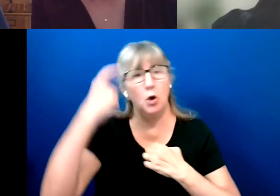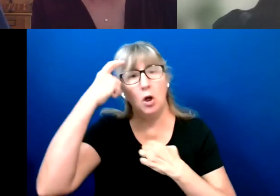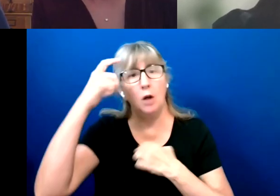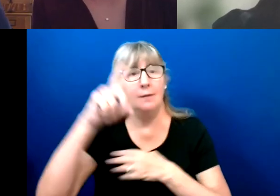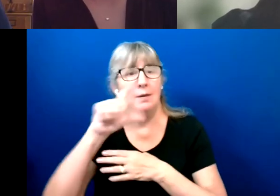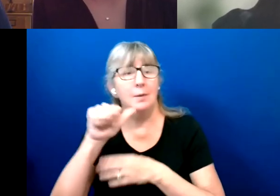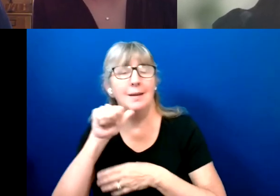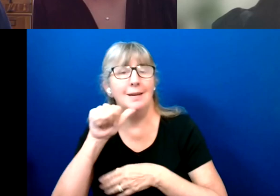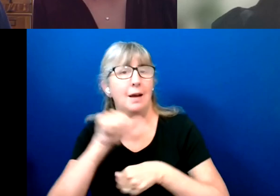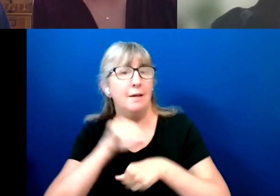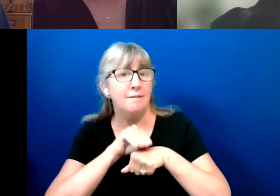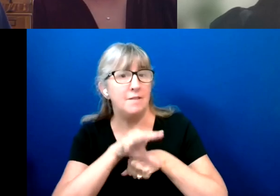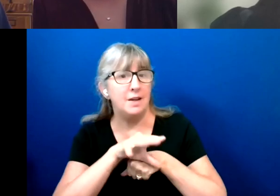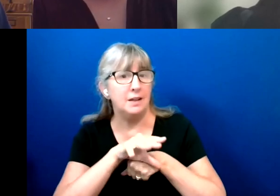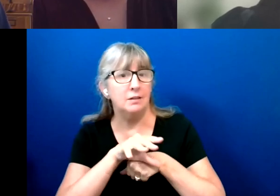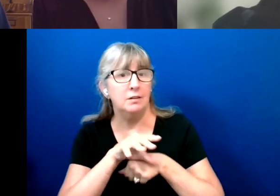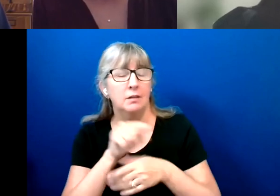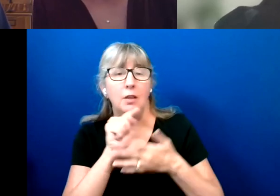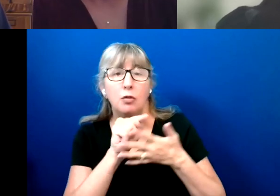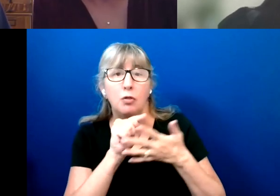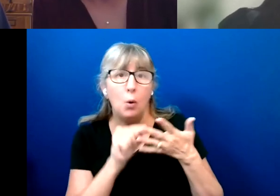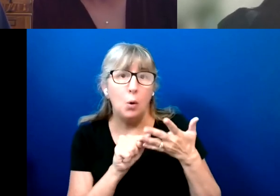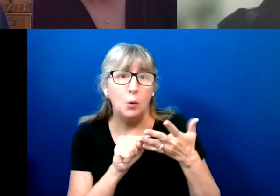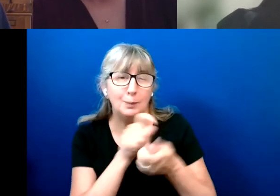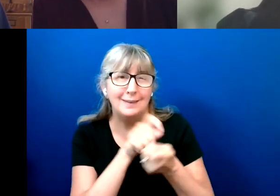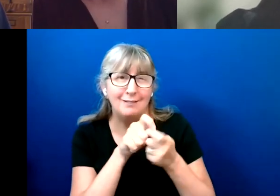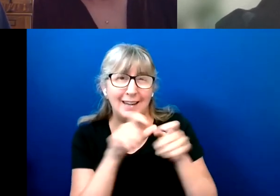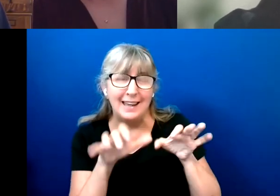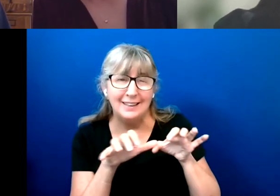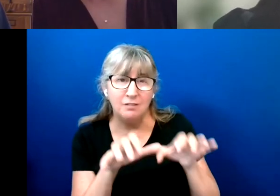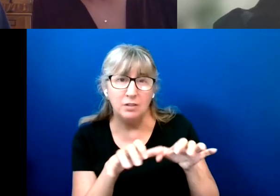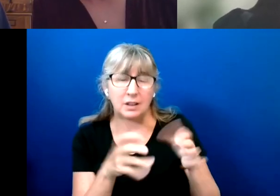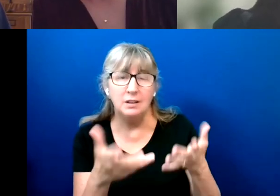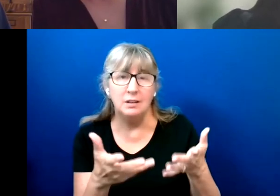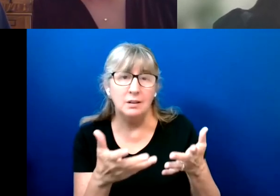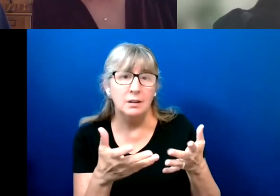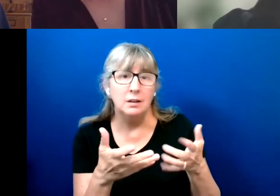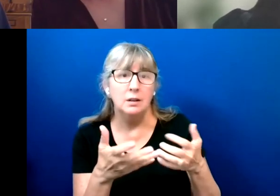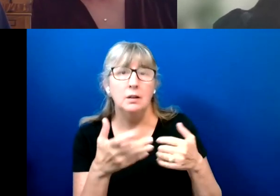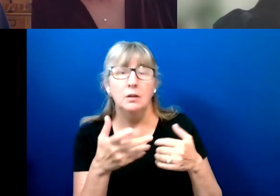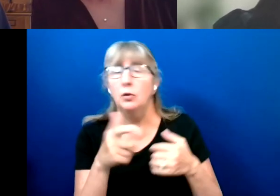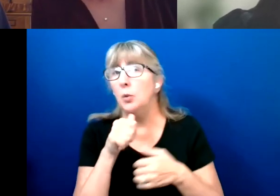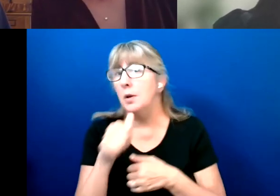doesn't affect those particular activities. And you wouldn't be counted under that.